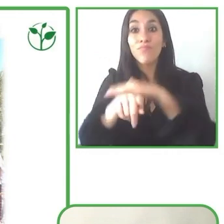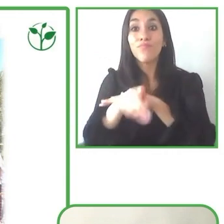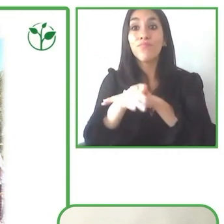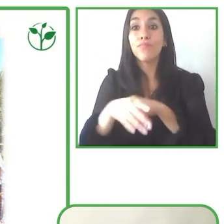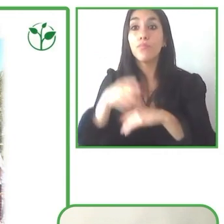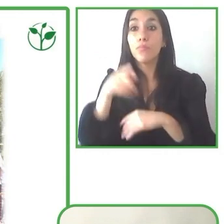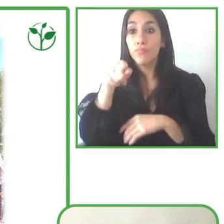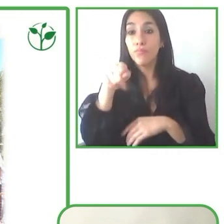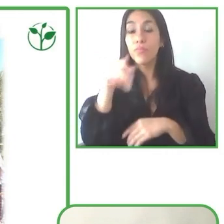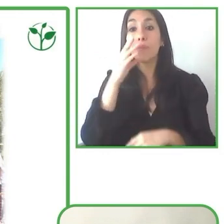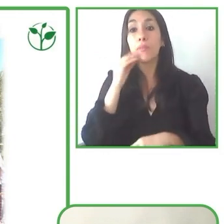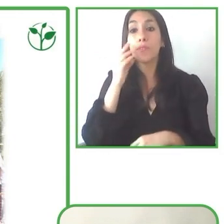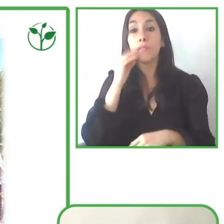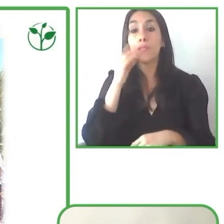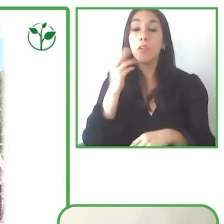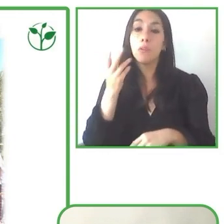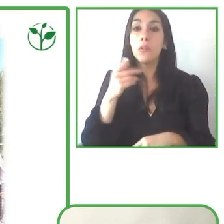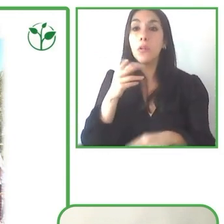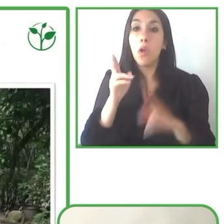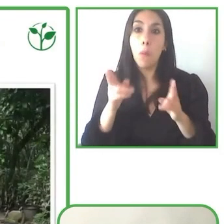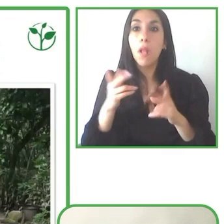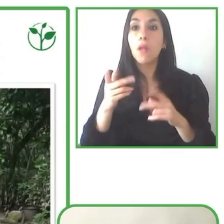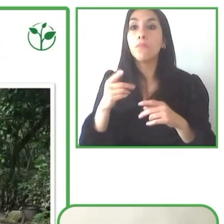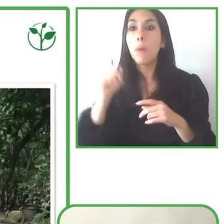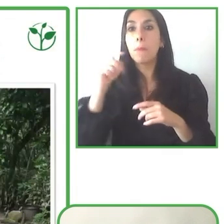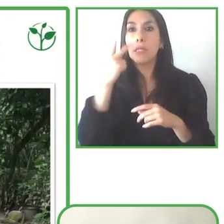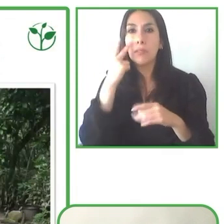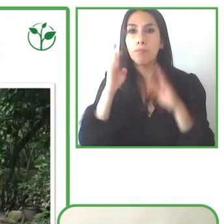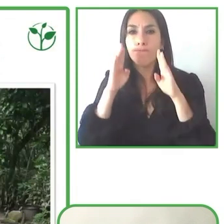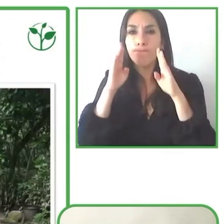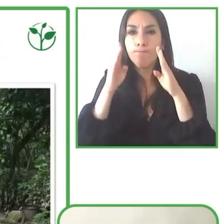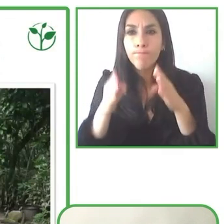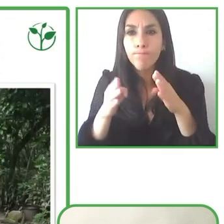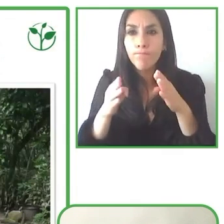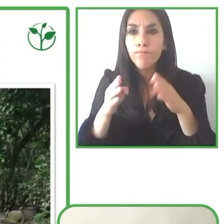So we have a really cross-cutting focus throughout all of the tours.